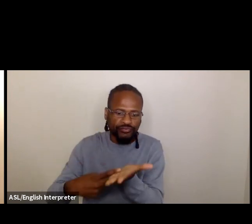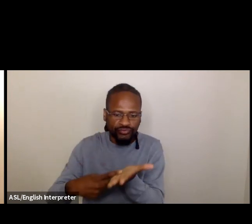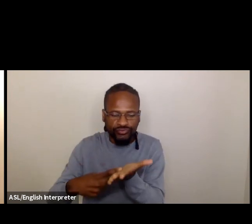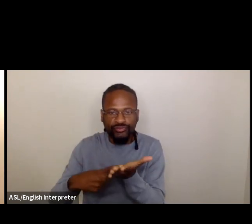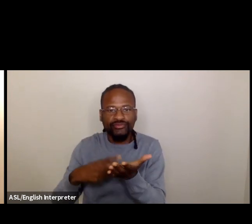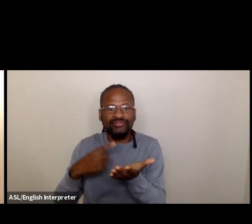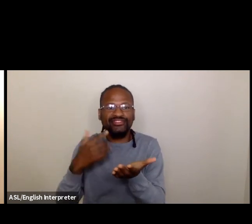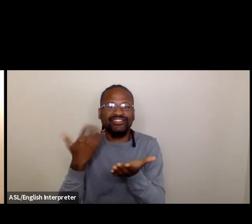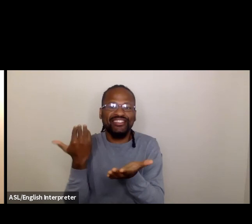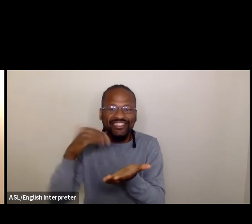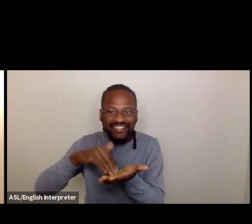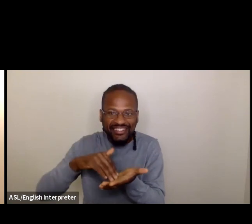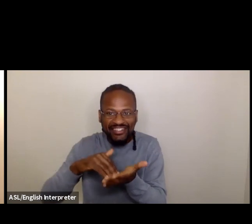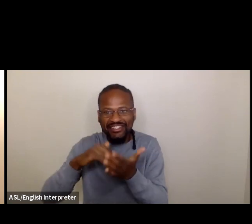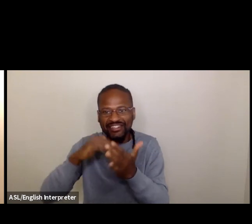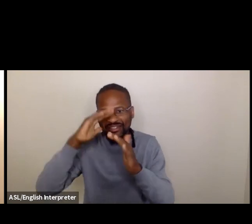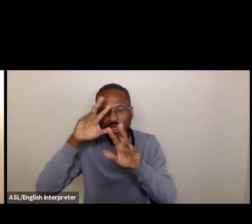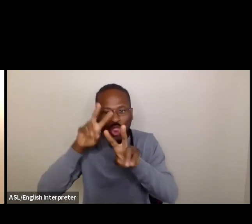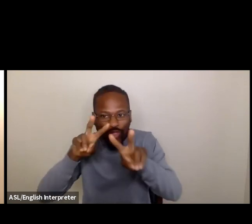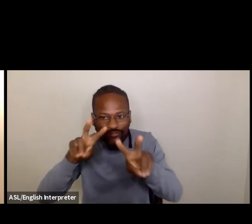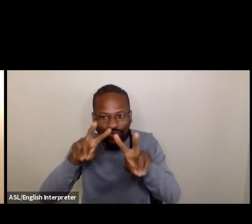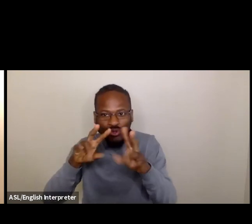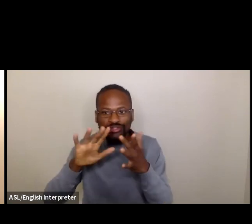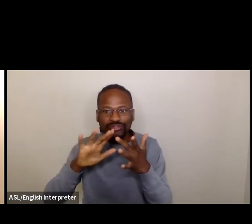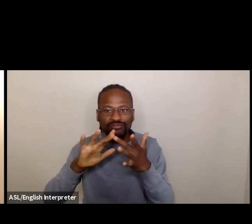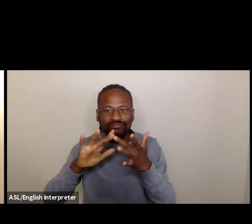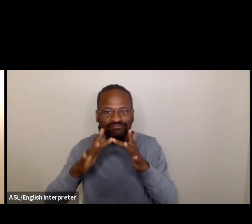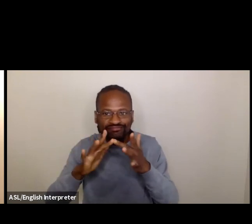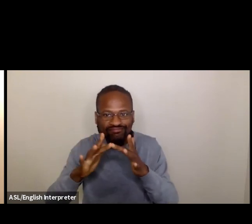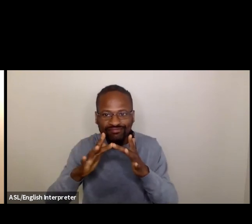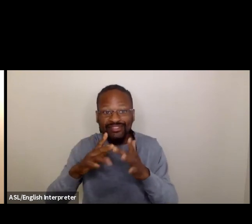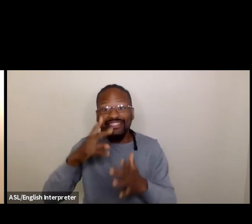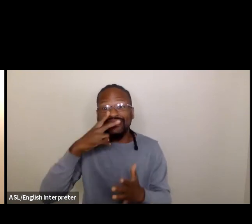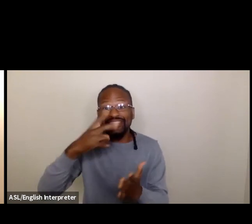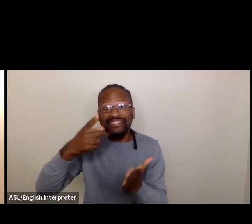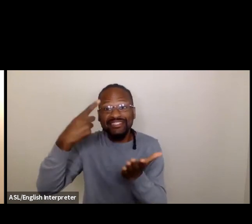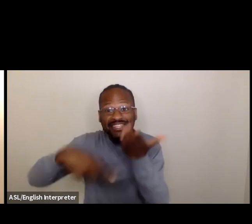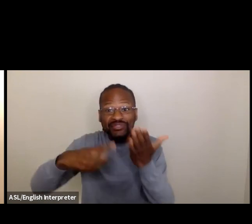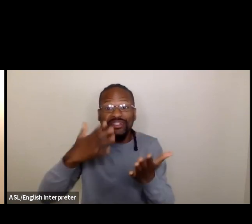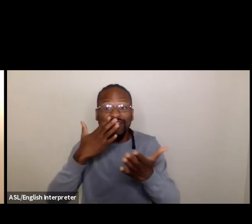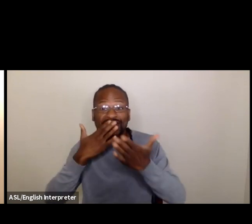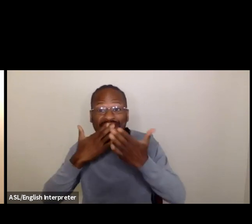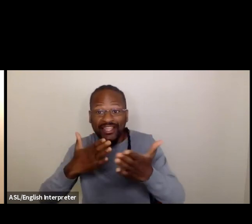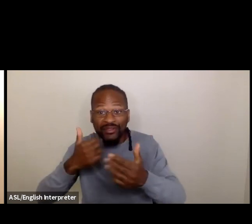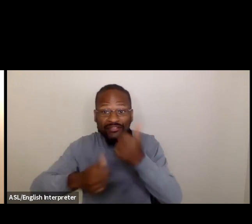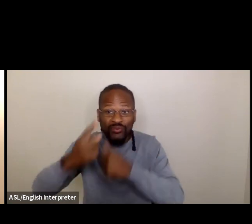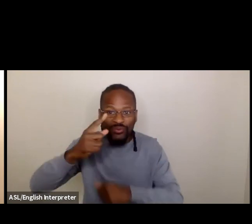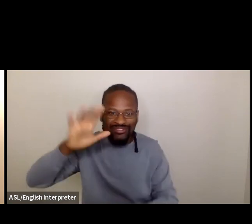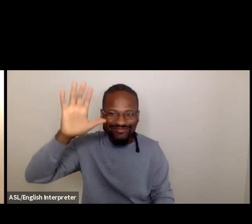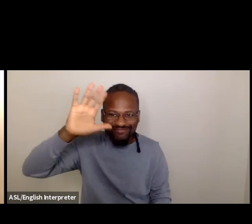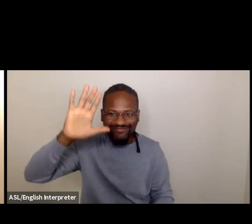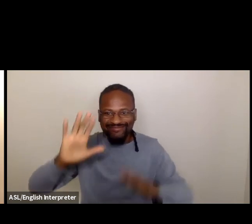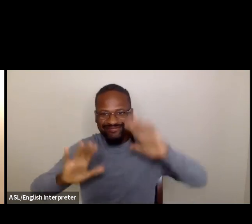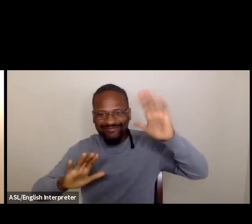So thank you everybody and see you next week. Thank you. Have a great everyone. Thank you.